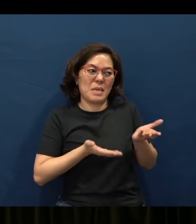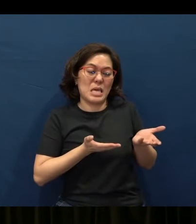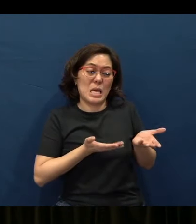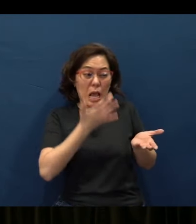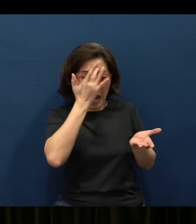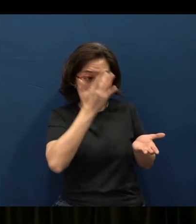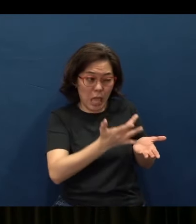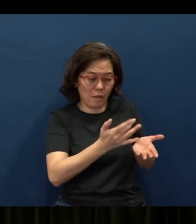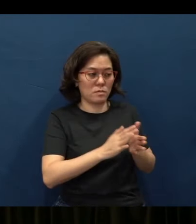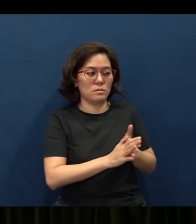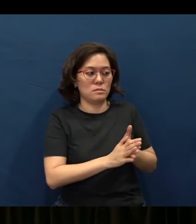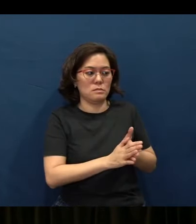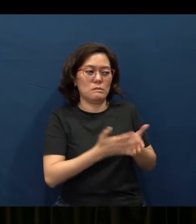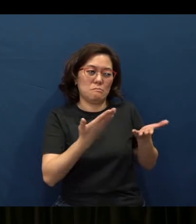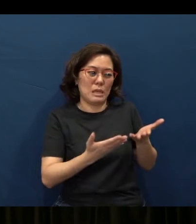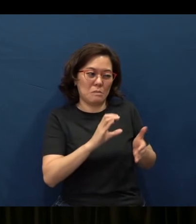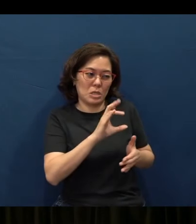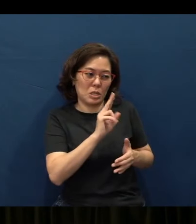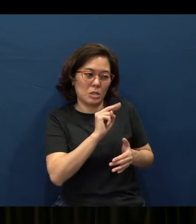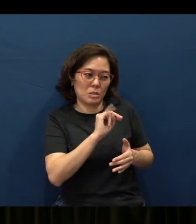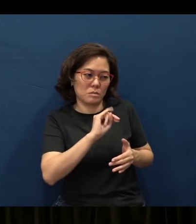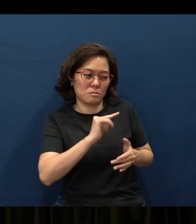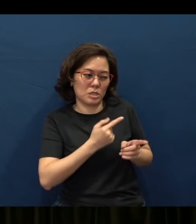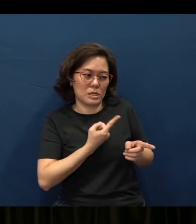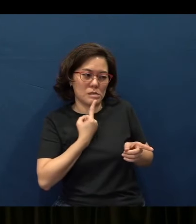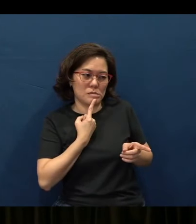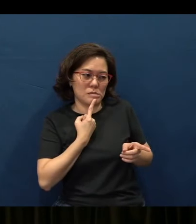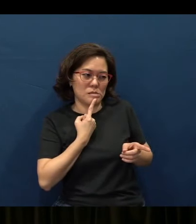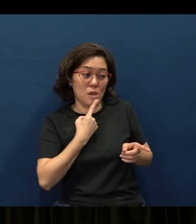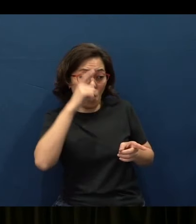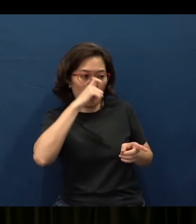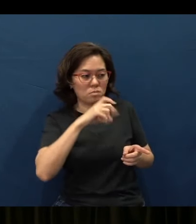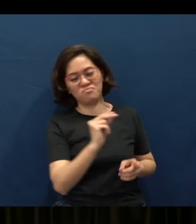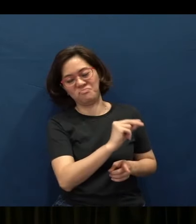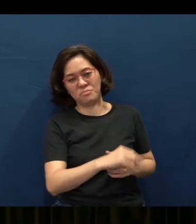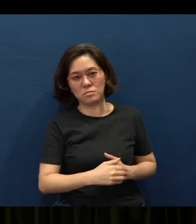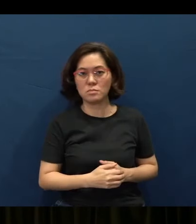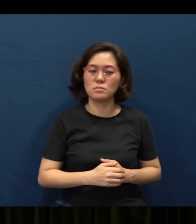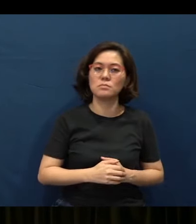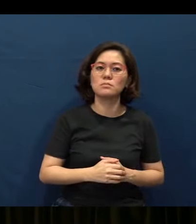he may be cunning, but he is never wise.